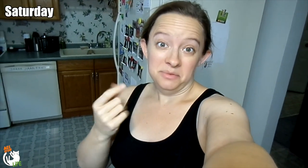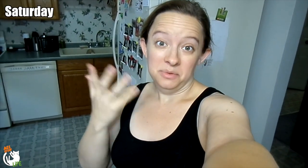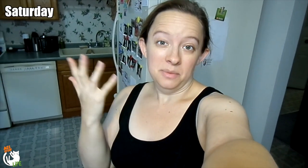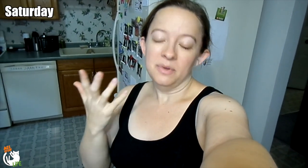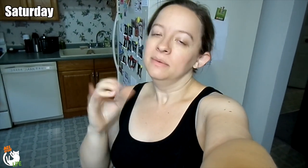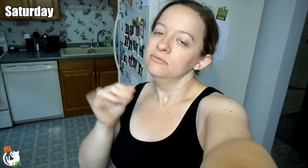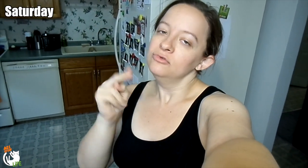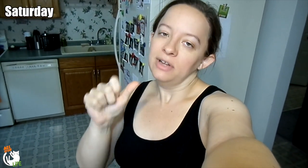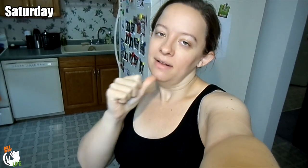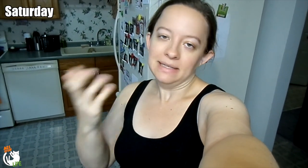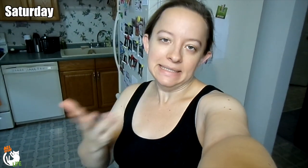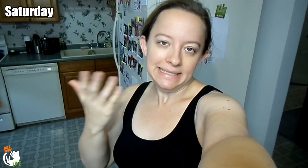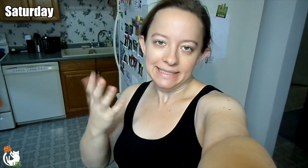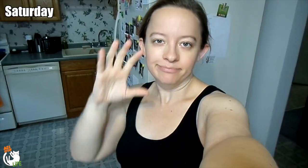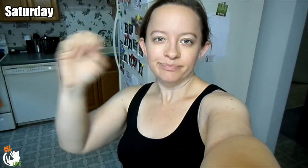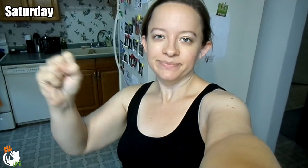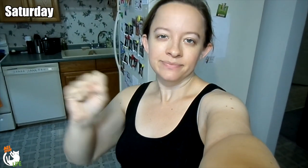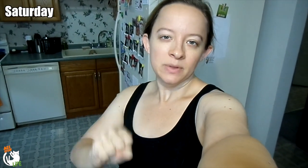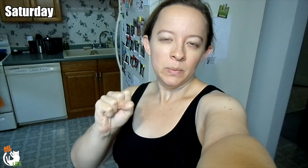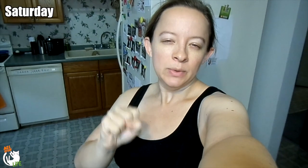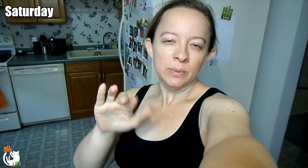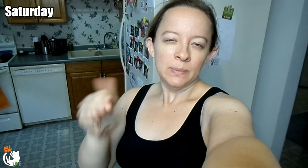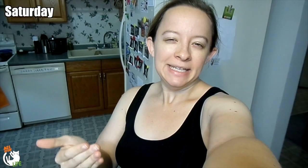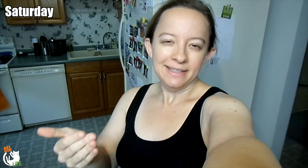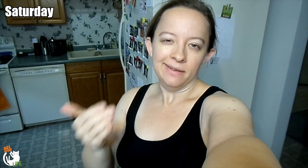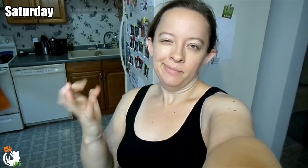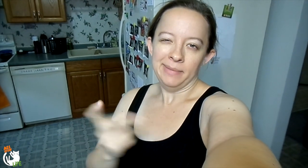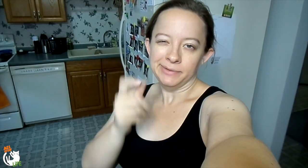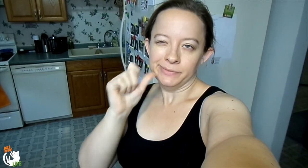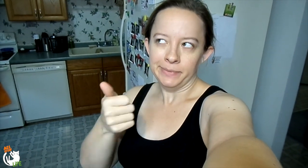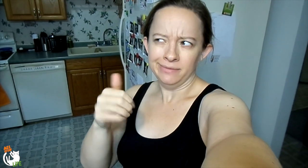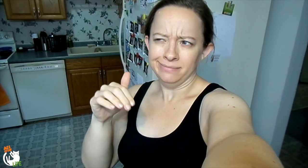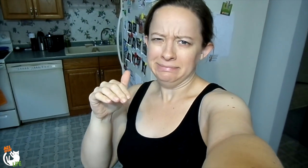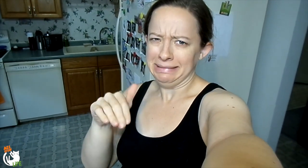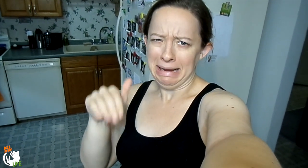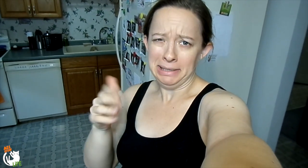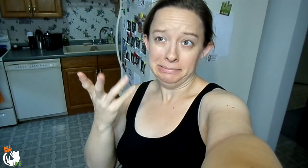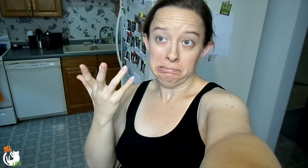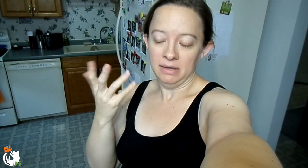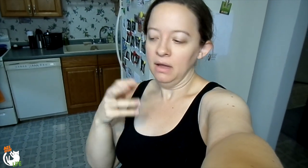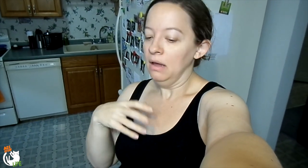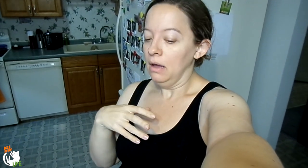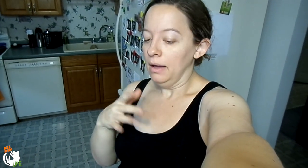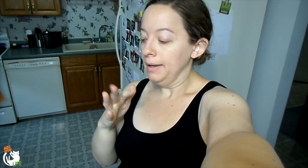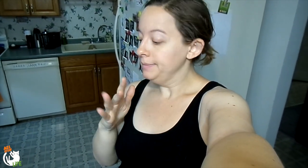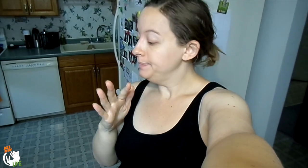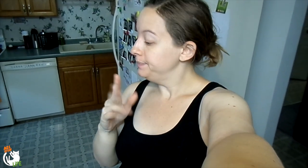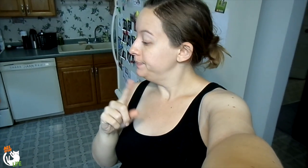Today Jenna isn't here. She had to head out to work for the weekend. I think she should be back tomorrow night maybe.